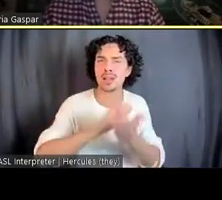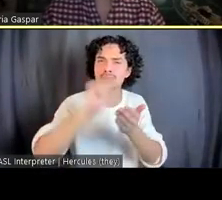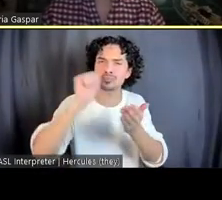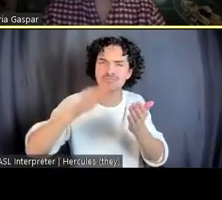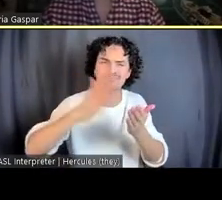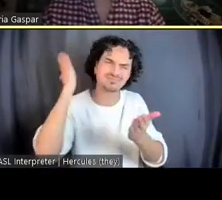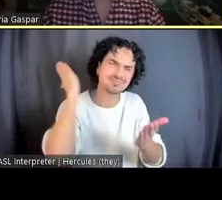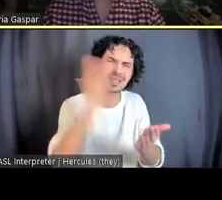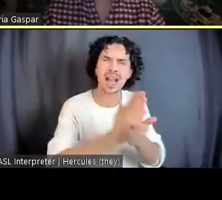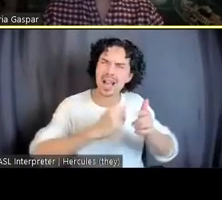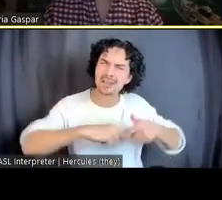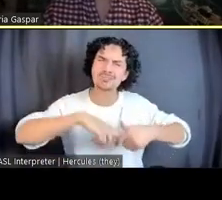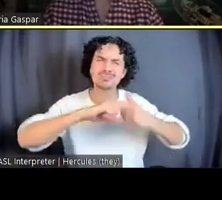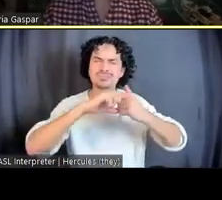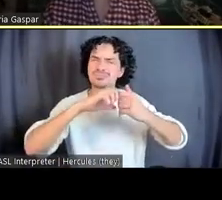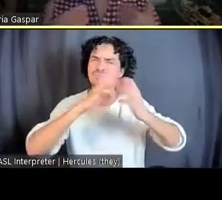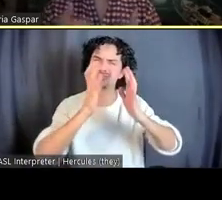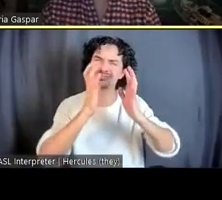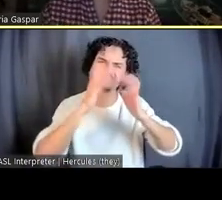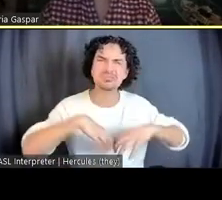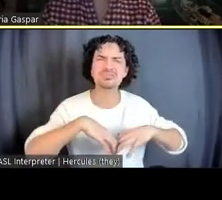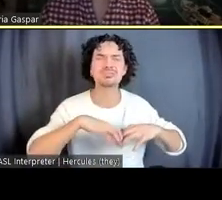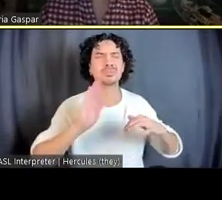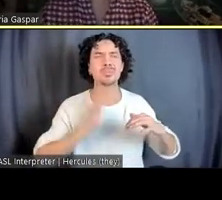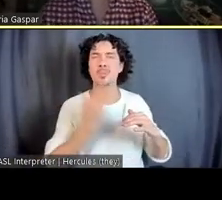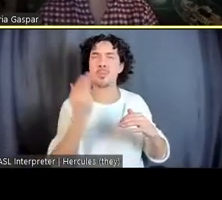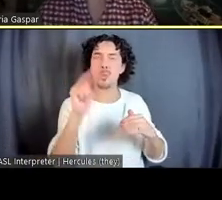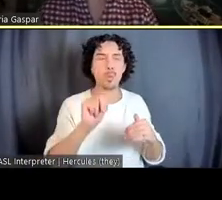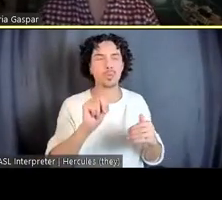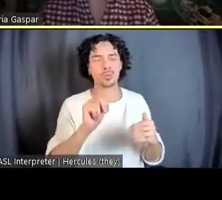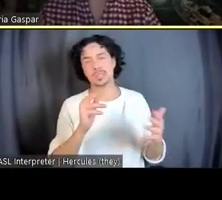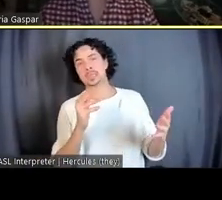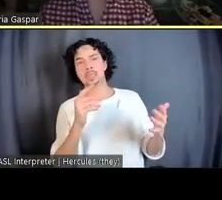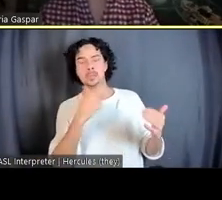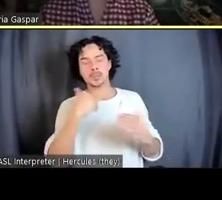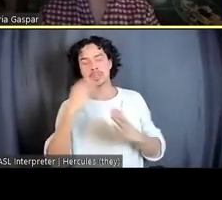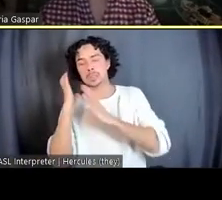critically about our relationship, our own complicity in the carceral state,